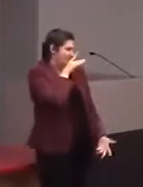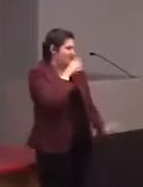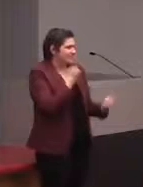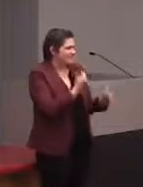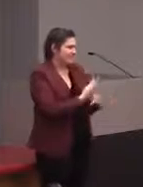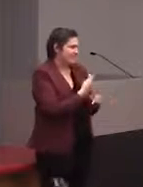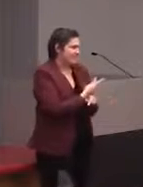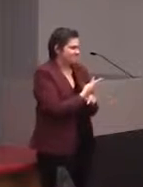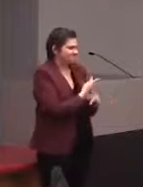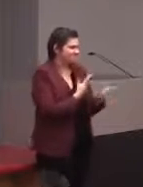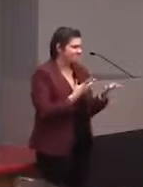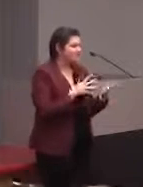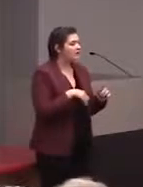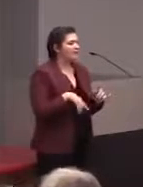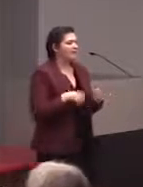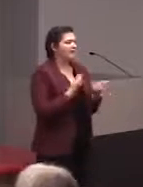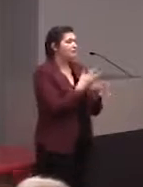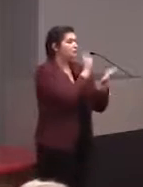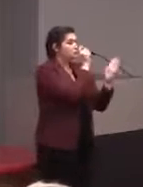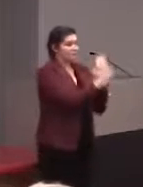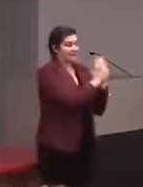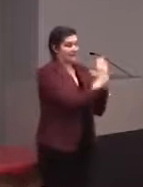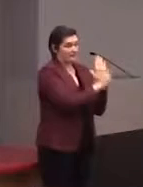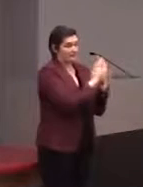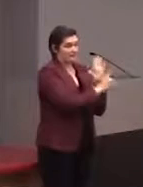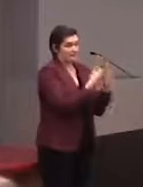The thing is it's all written in text beforehand,